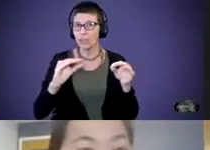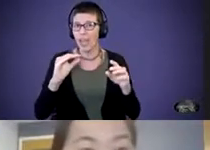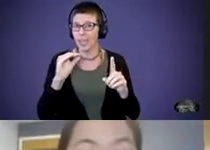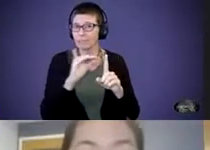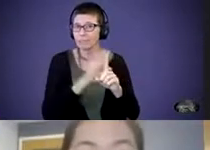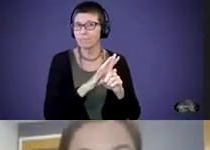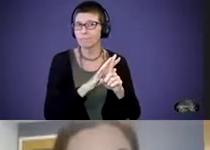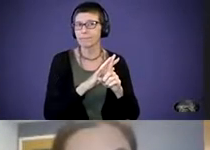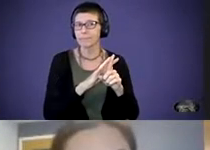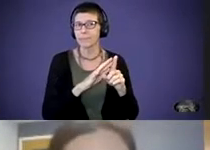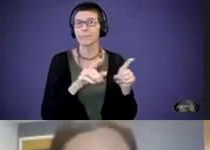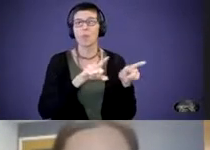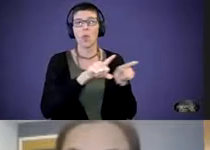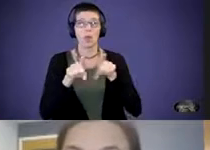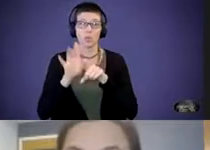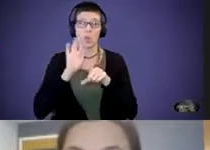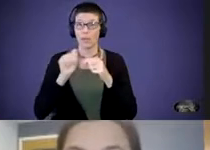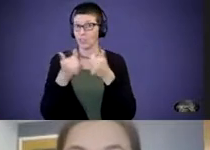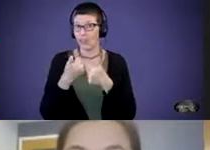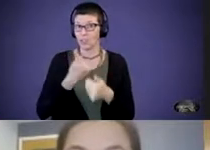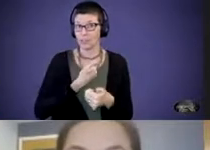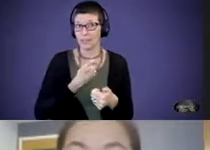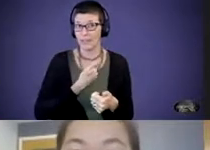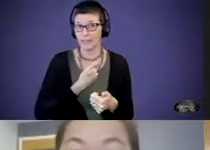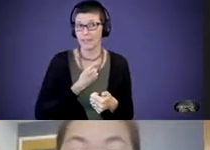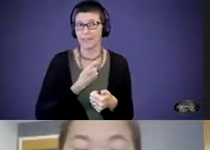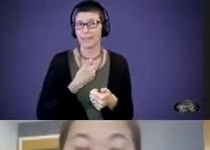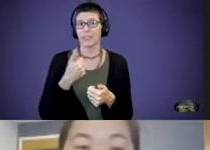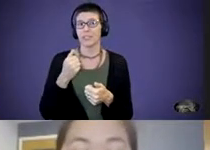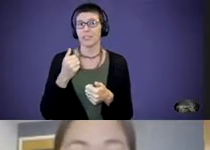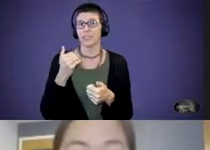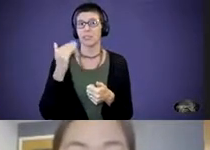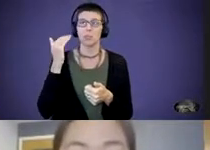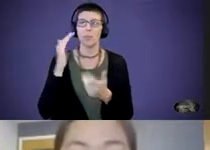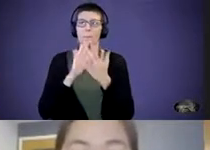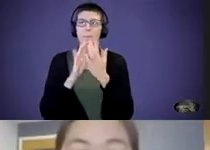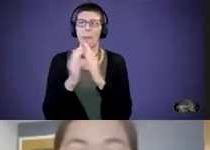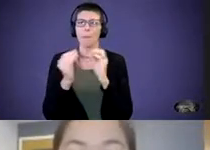Also I'm going to challenge myself to get to know the parents more. What their interest is.